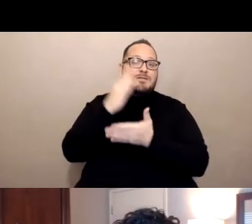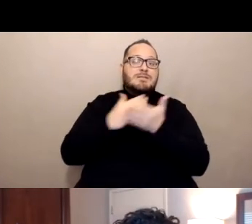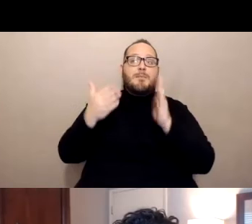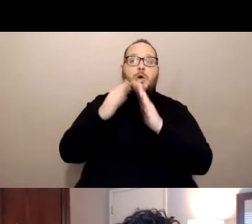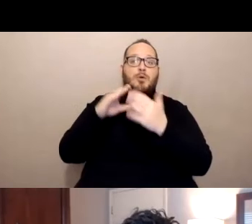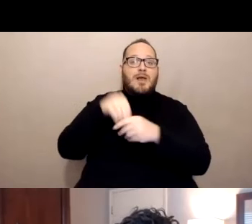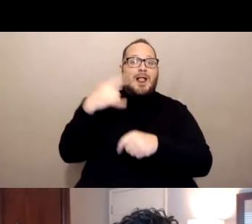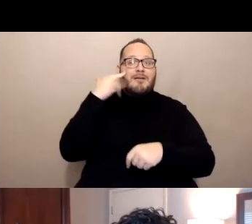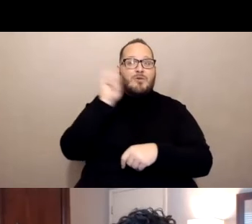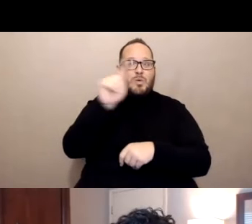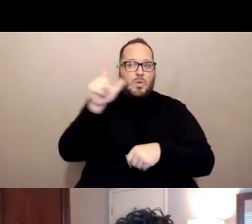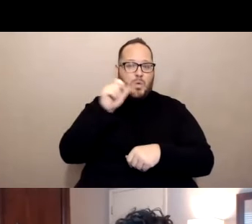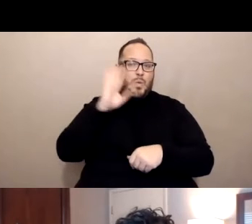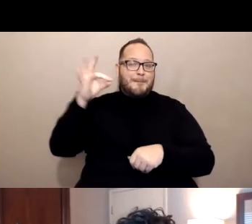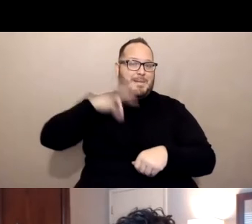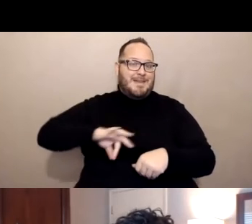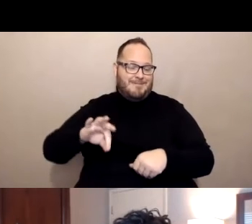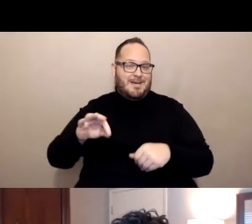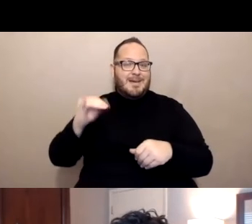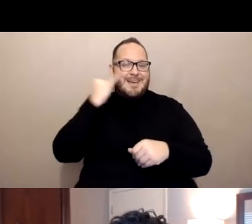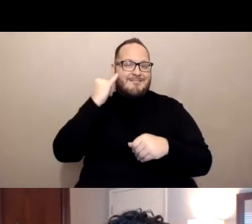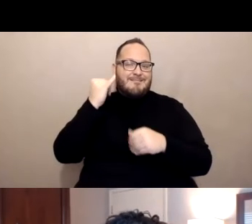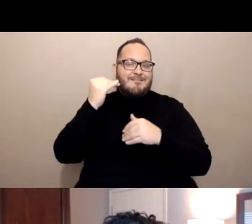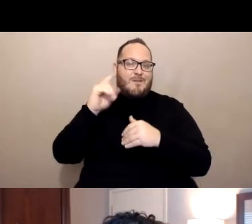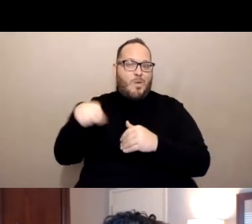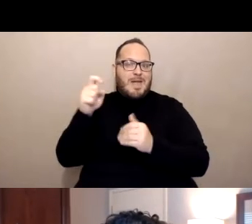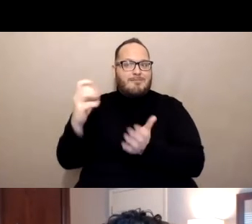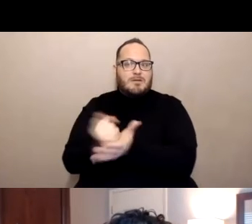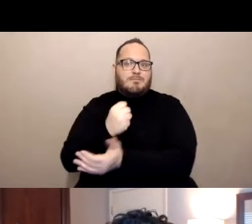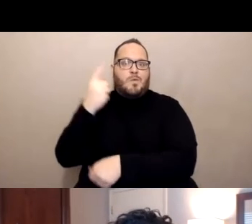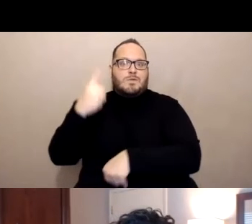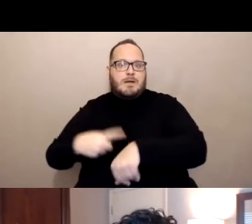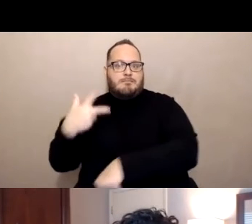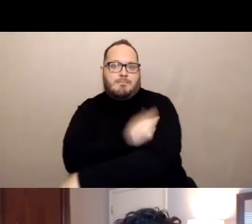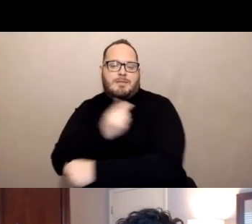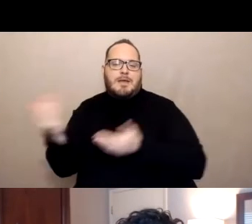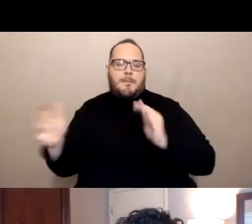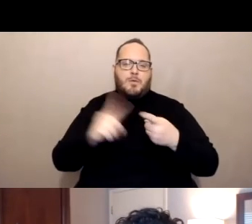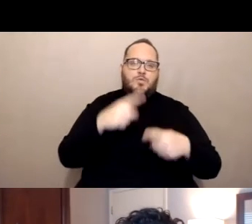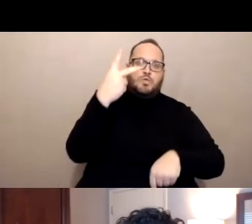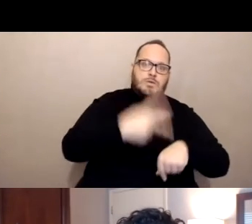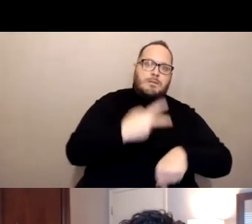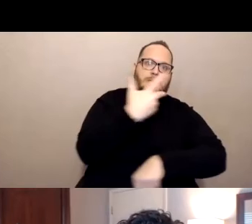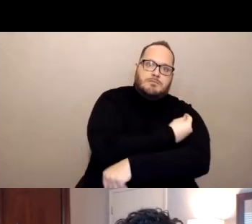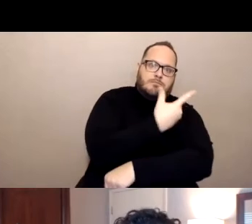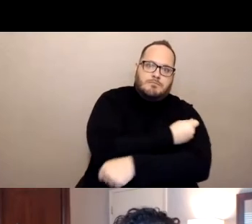from having one dose versus two doses. And it delivers in a different type of product.